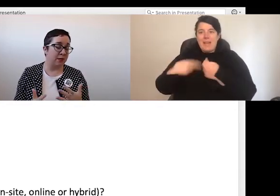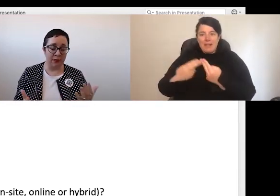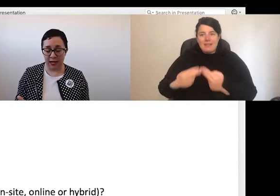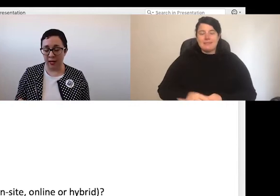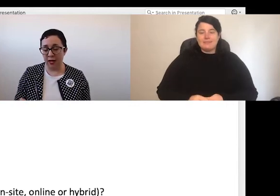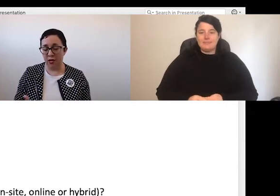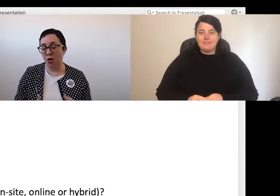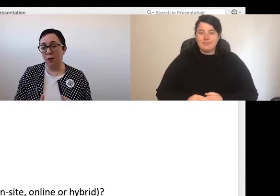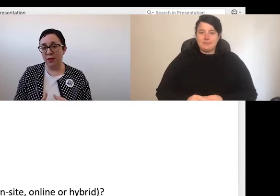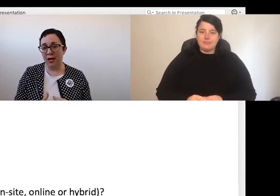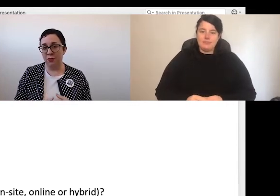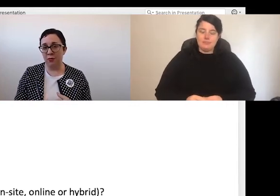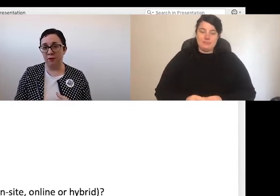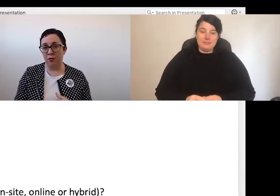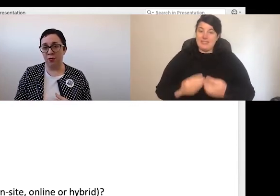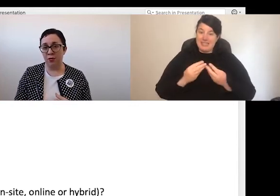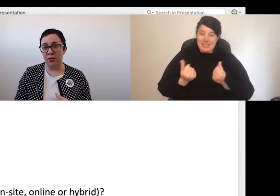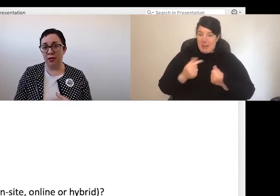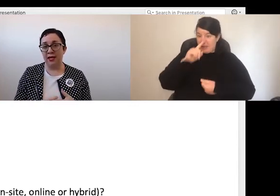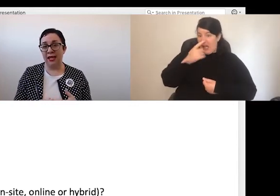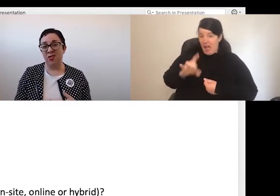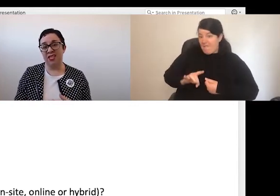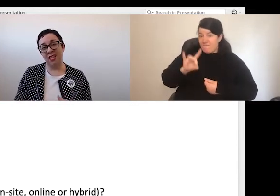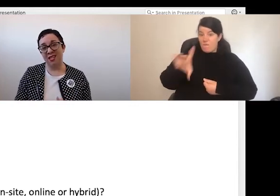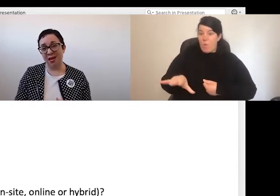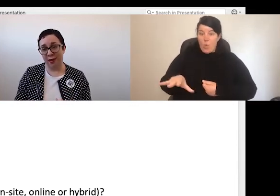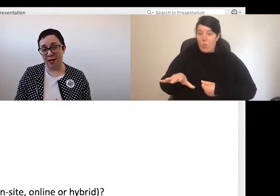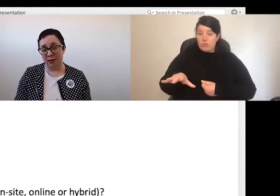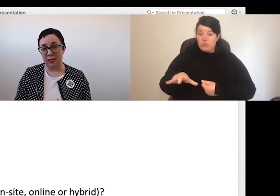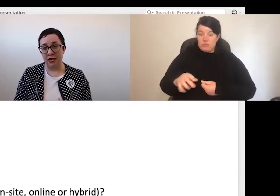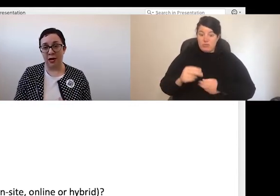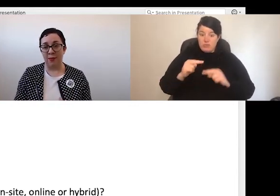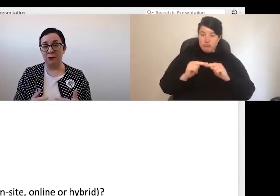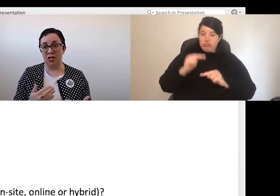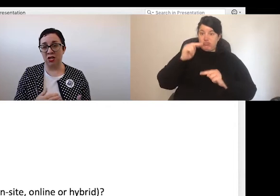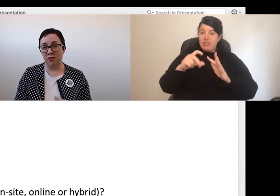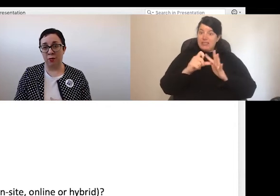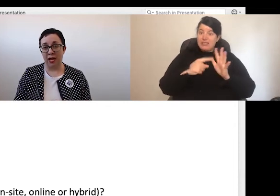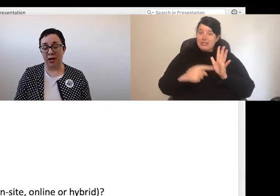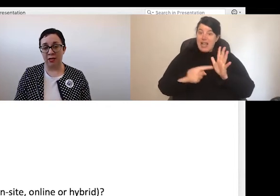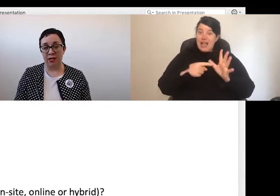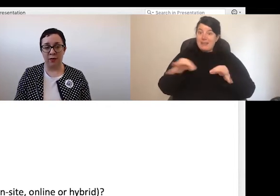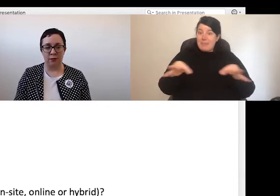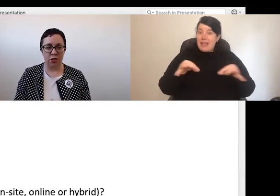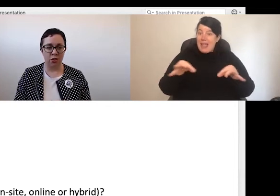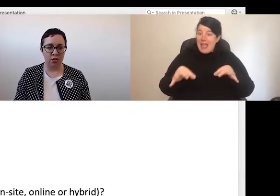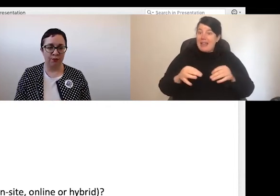simply, not be able to afford the increase in their data plans, especially if their work hours have been reduced.